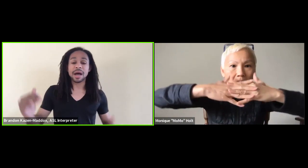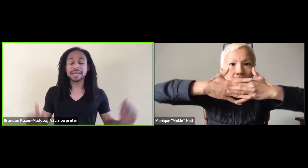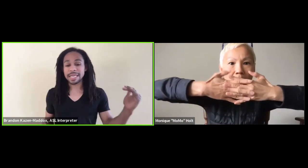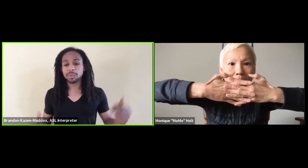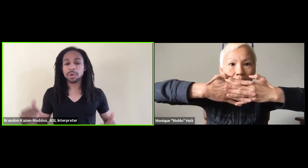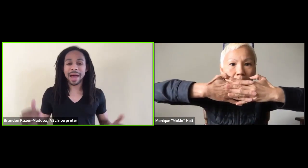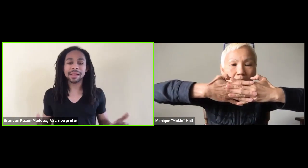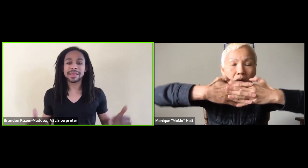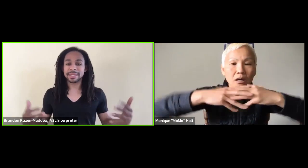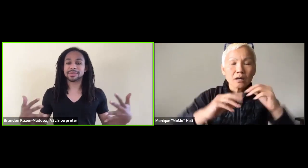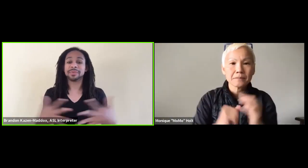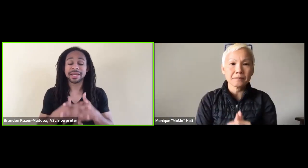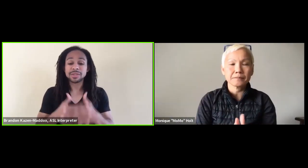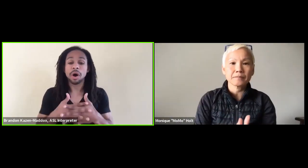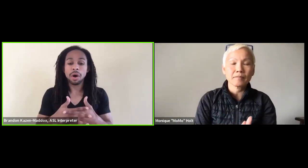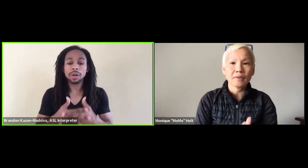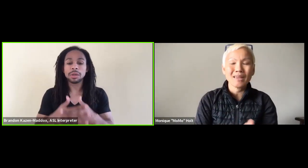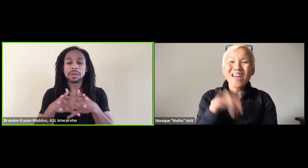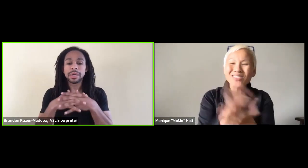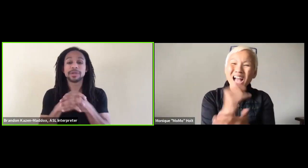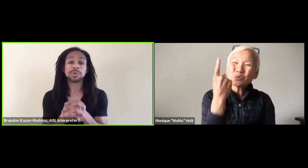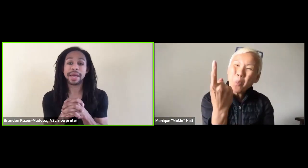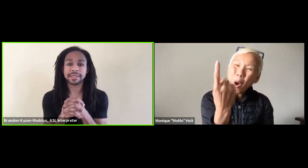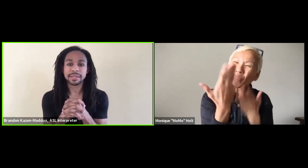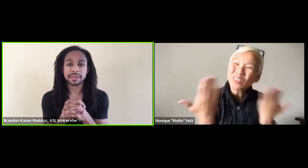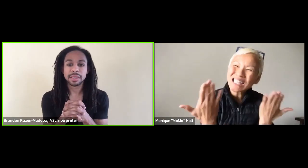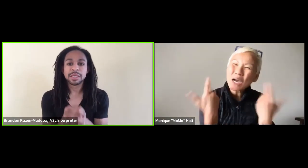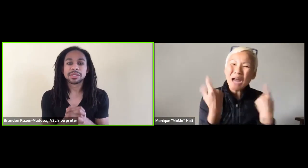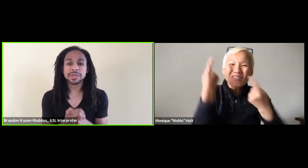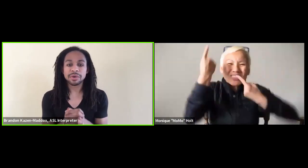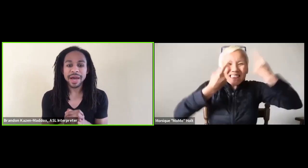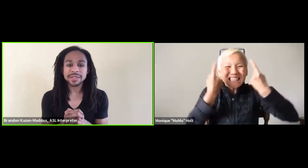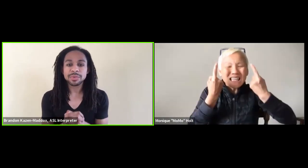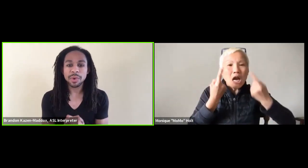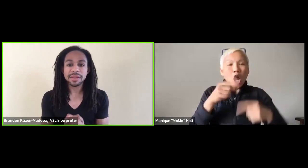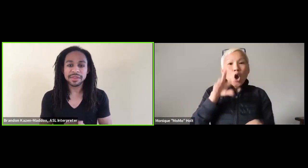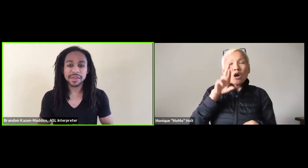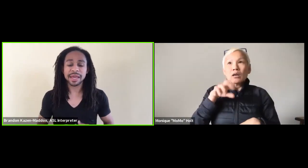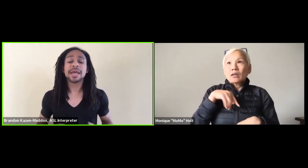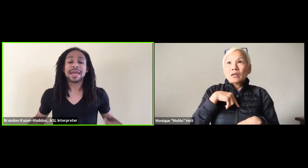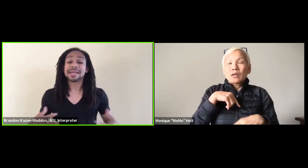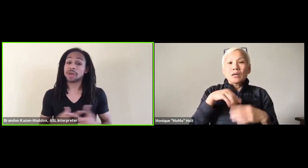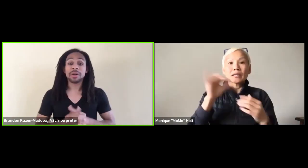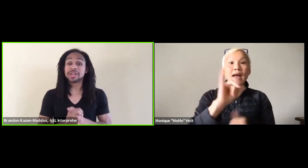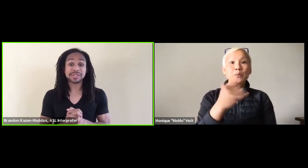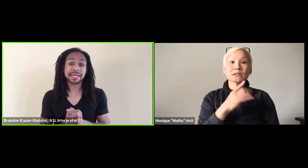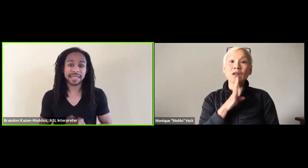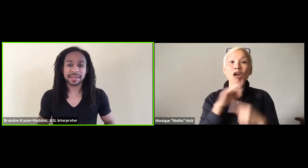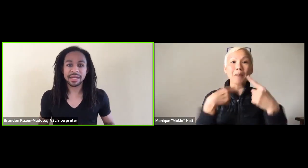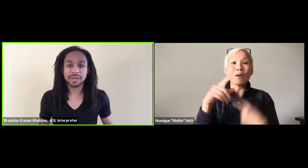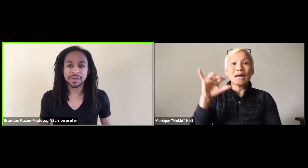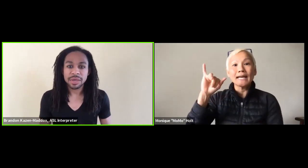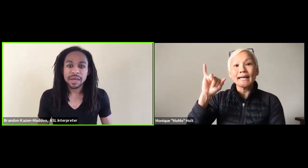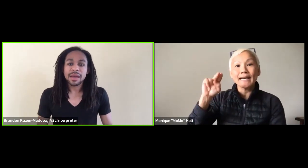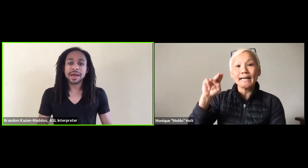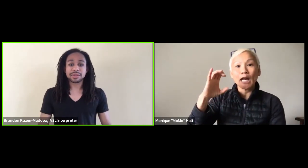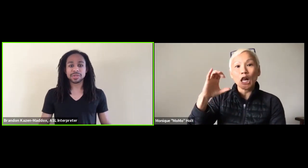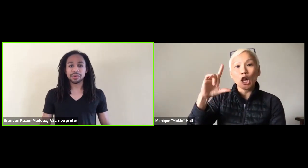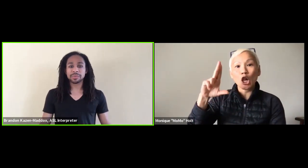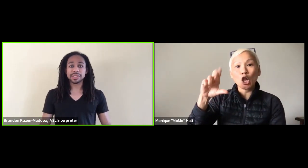there's not an unequal balance, it is all intertwined. So that's one thing it's, all intersecting, thank you.